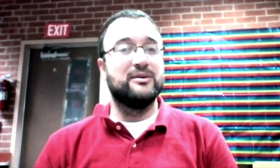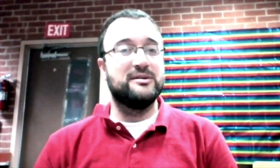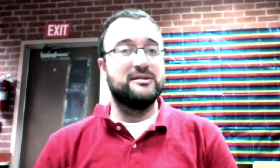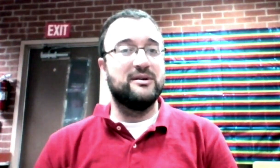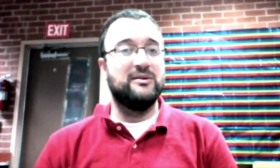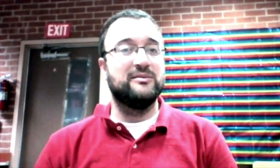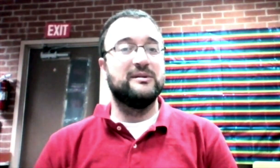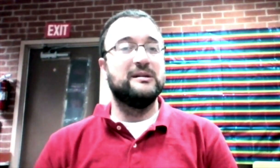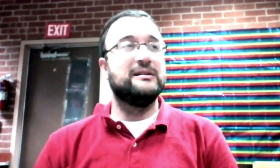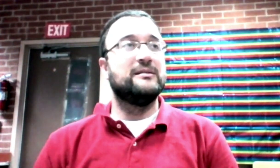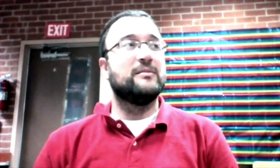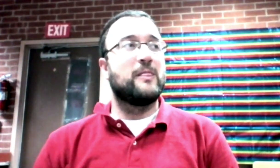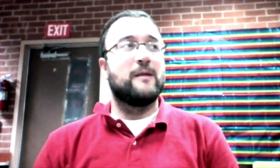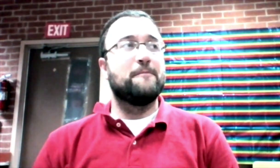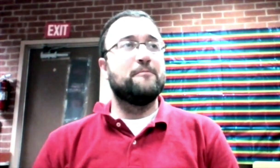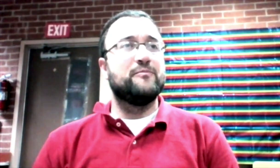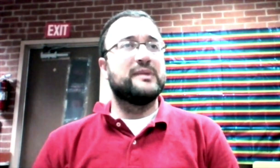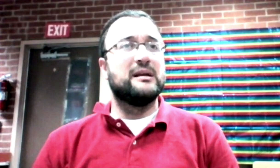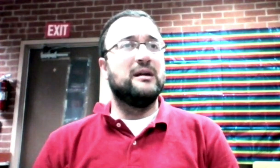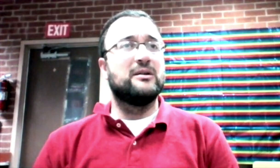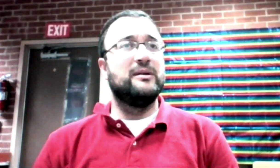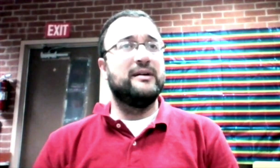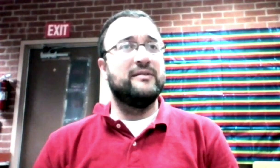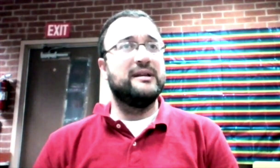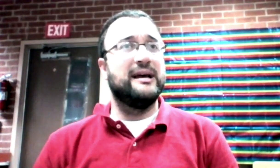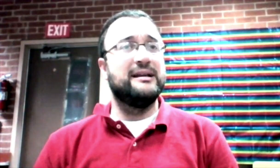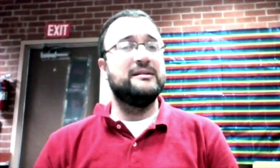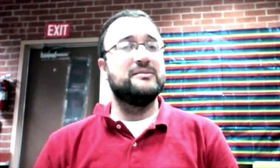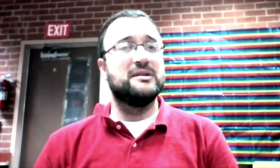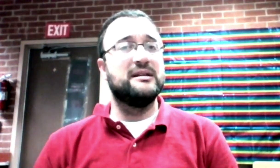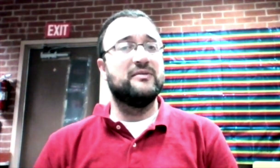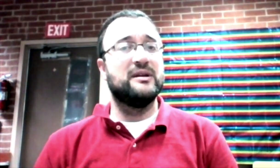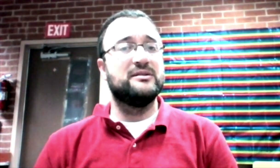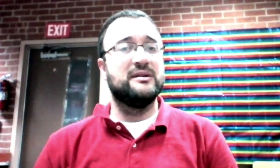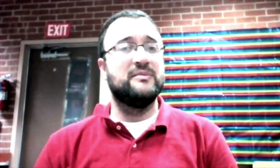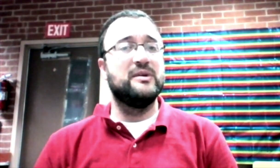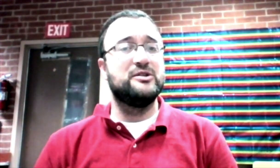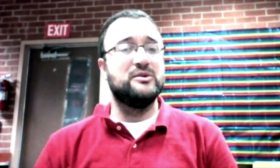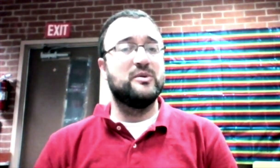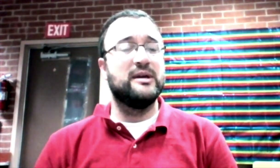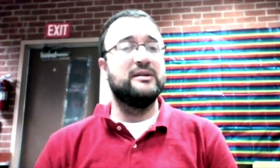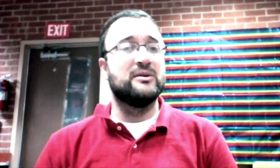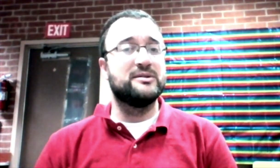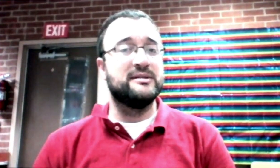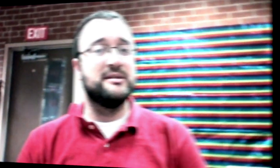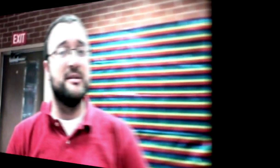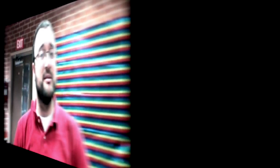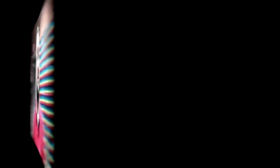So, luckily I haven't had any significant set of issues with any nurses.